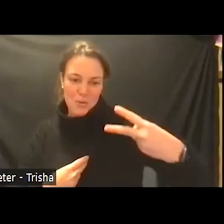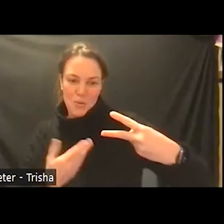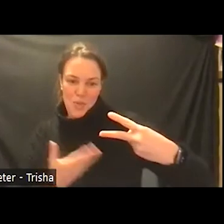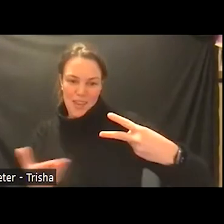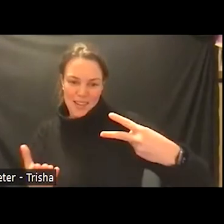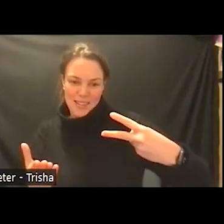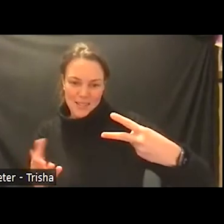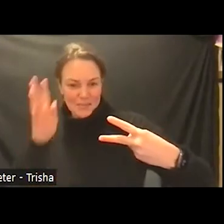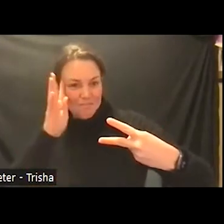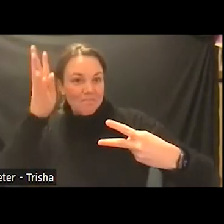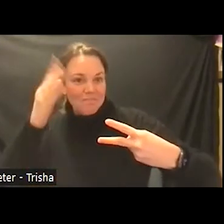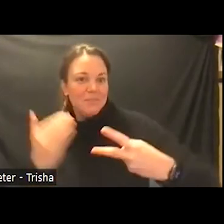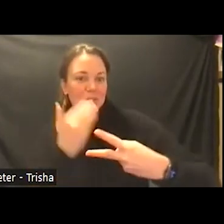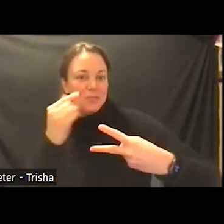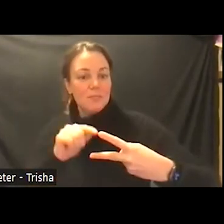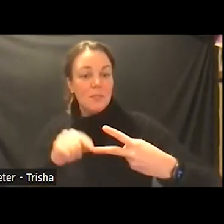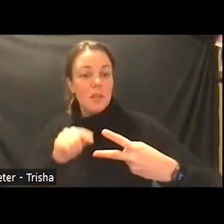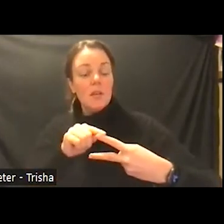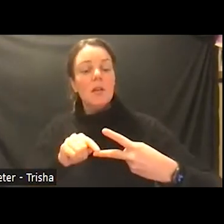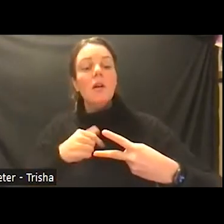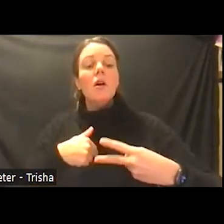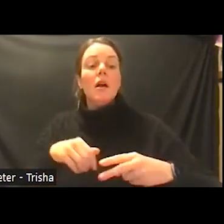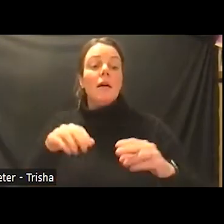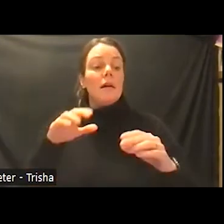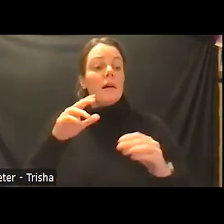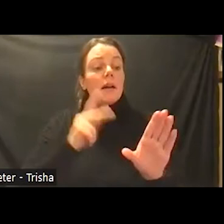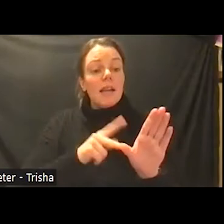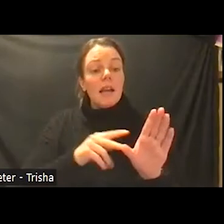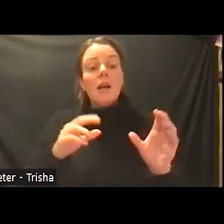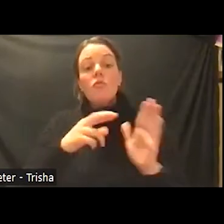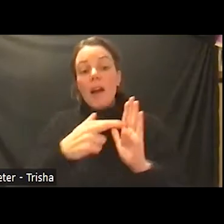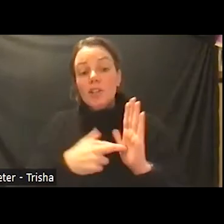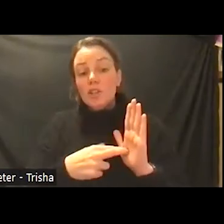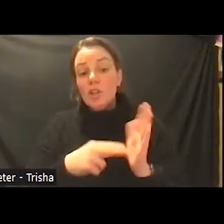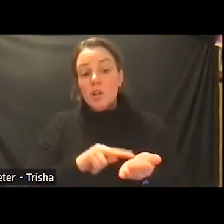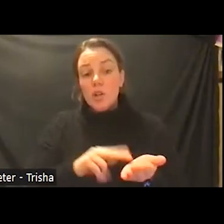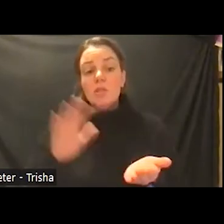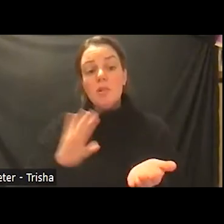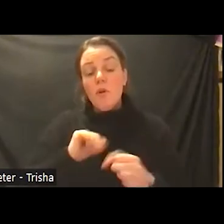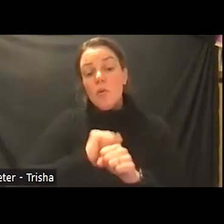where psychiatric registered nurses who primarily worked in acute services in 24 7 settings are now